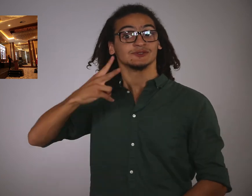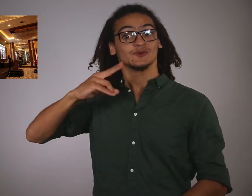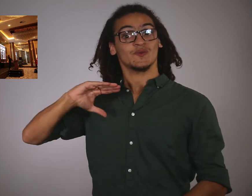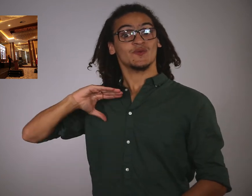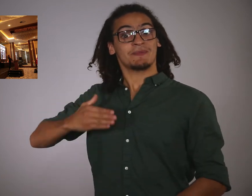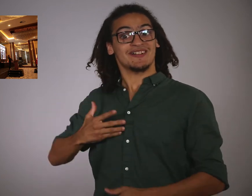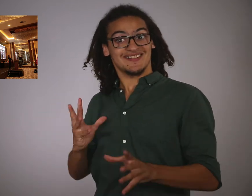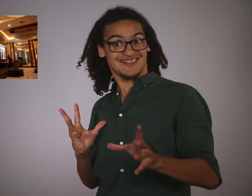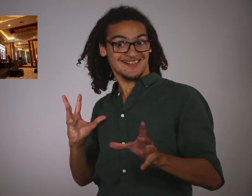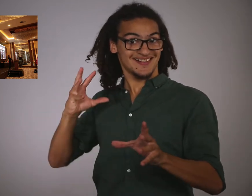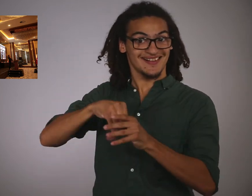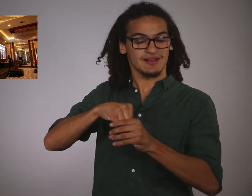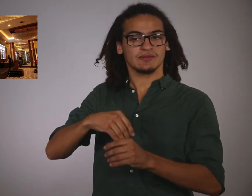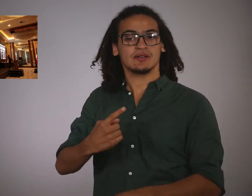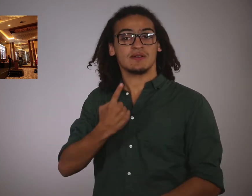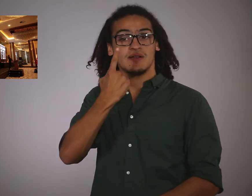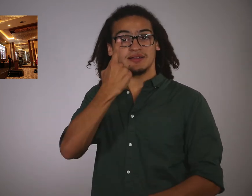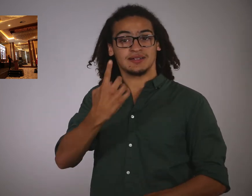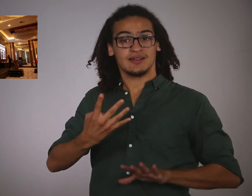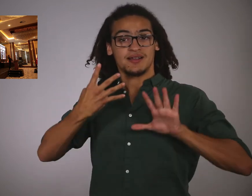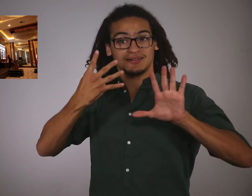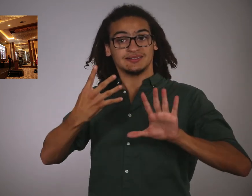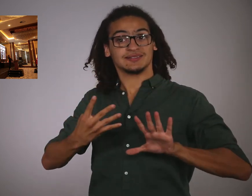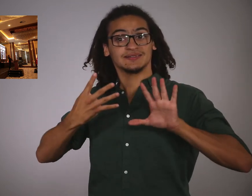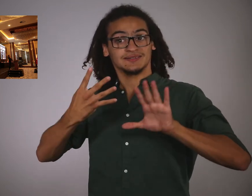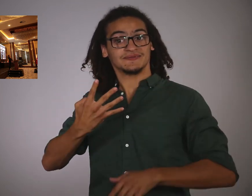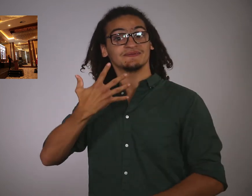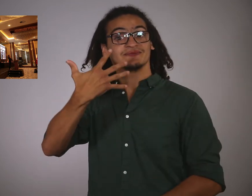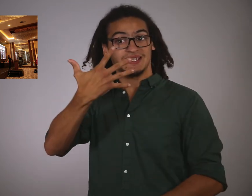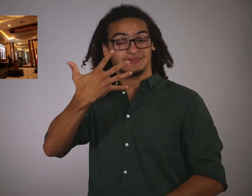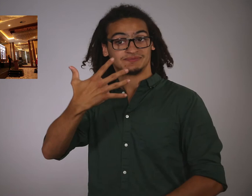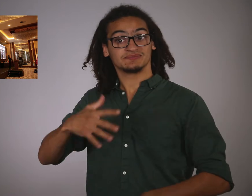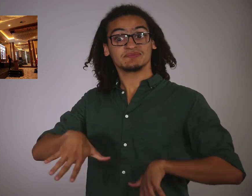The second woman to be voted in the board was in 1995.